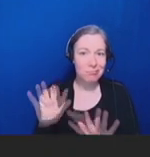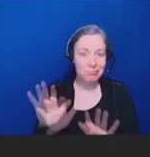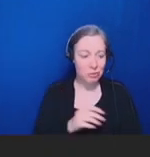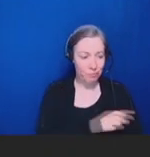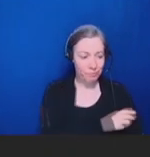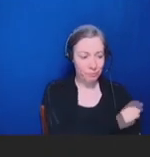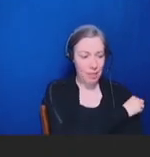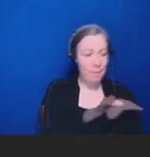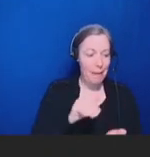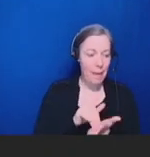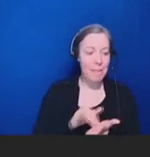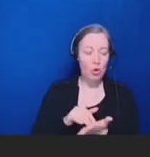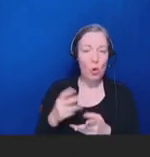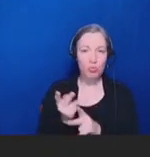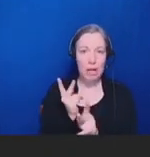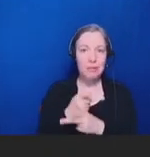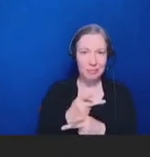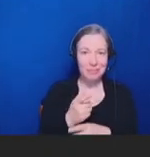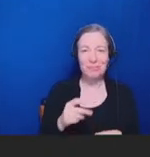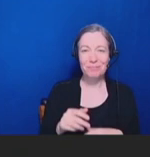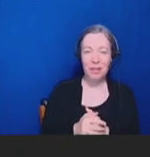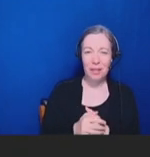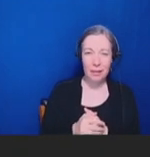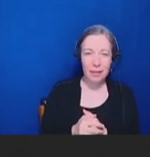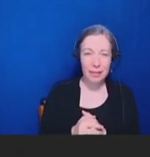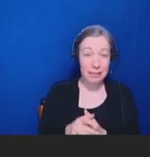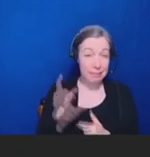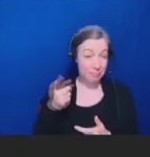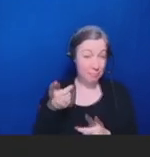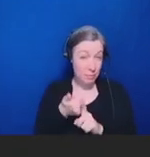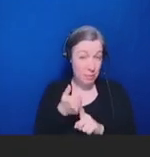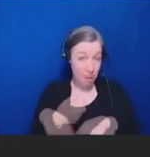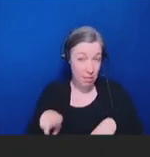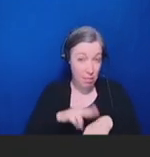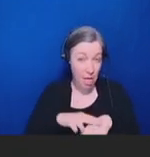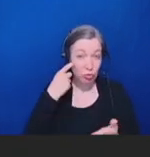the fields of science and medicine. He's a nationally recognized expert and leader